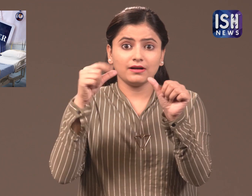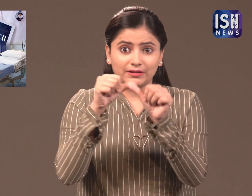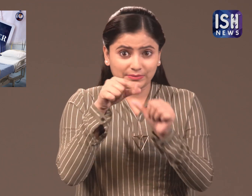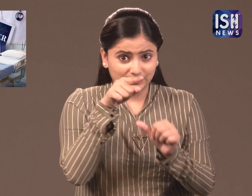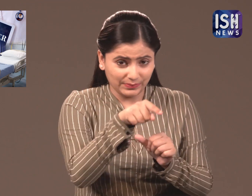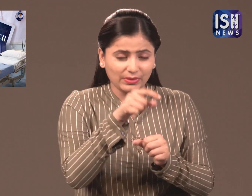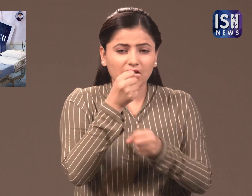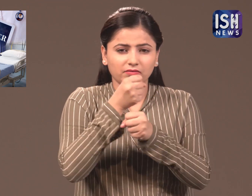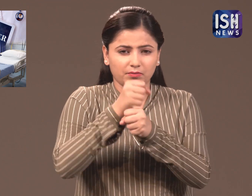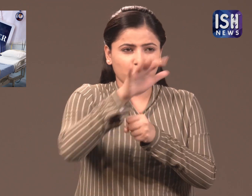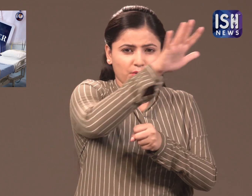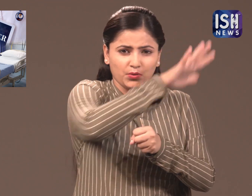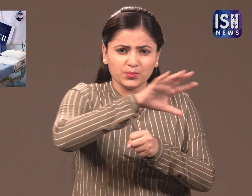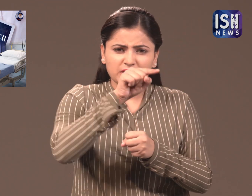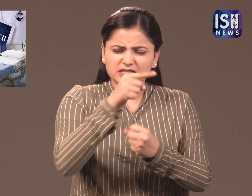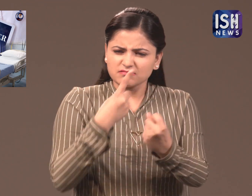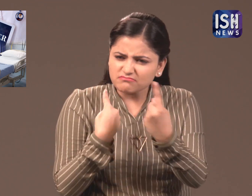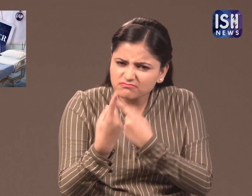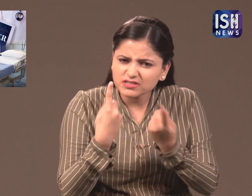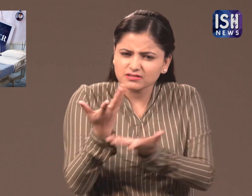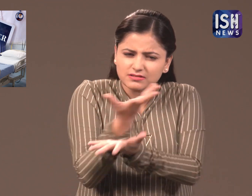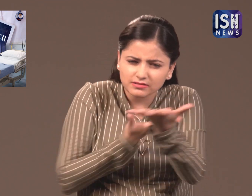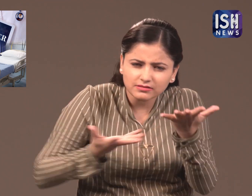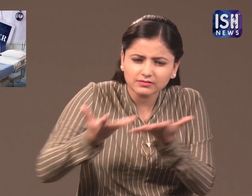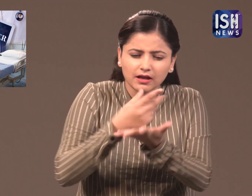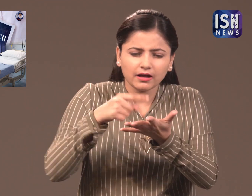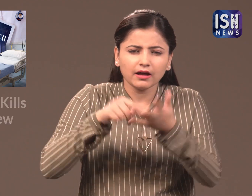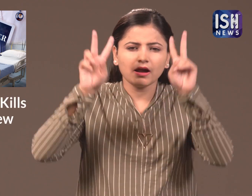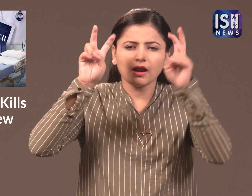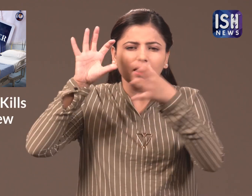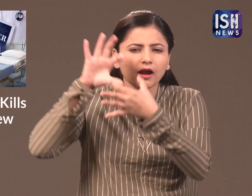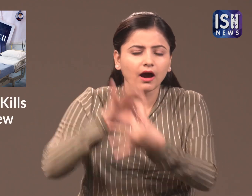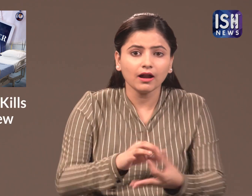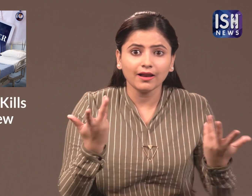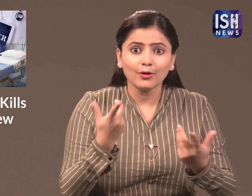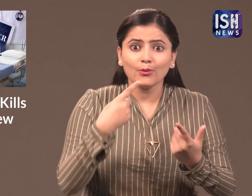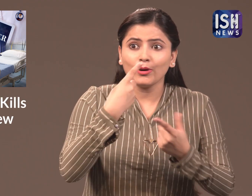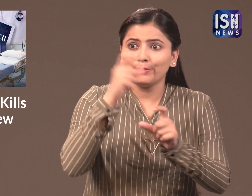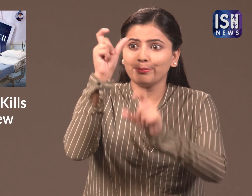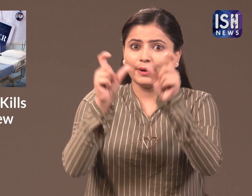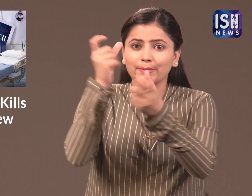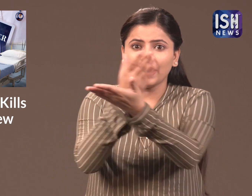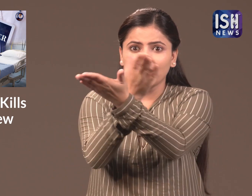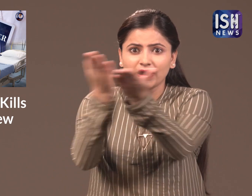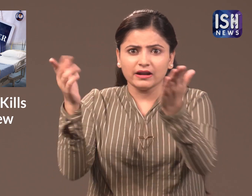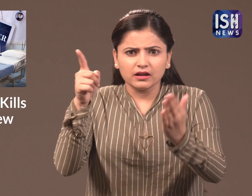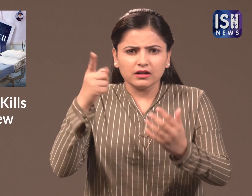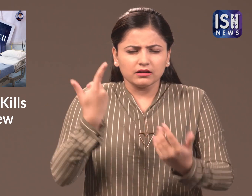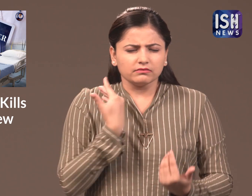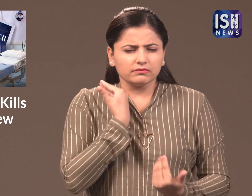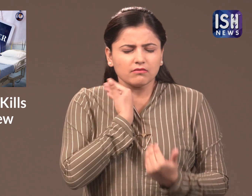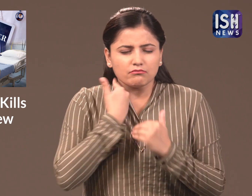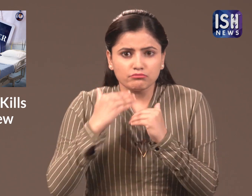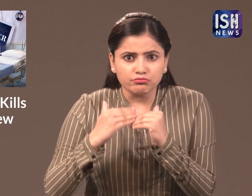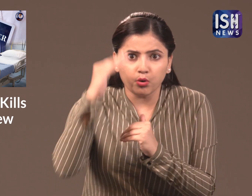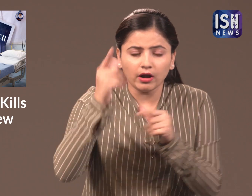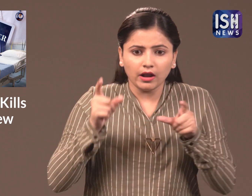2017 government officials discussed to pass the law to allow patients suffering